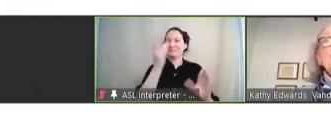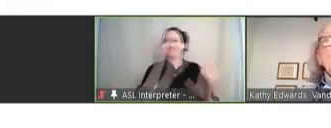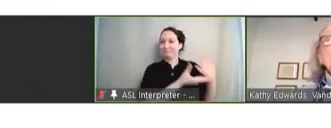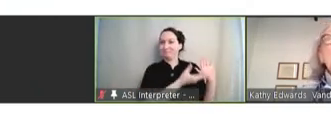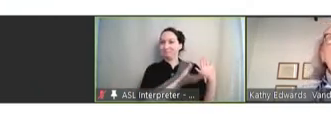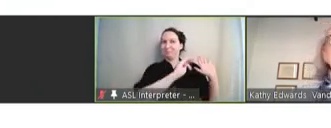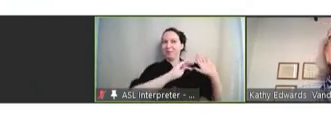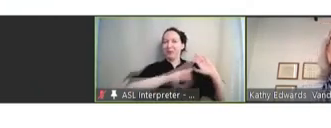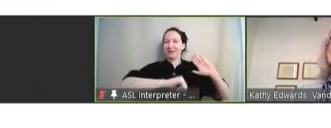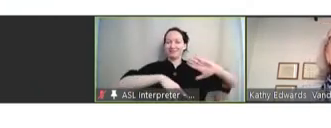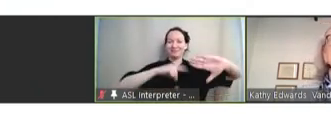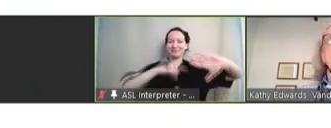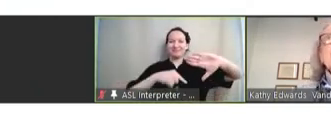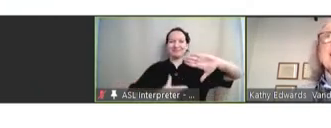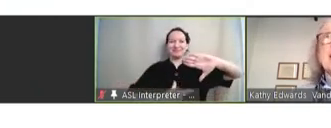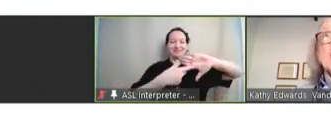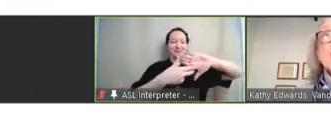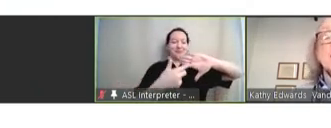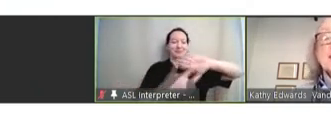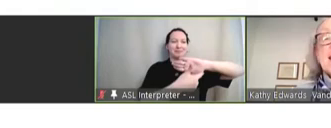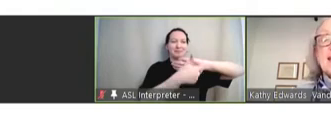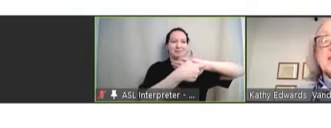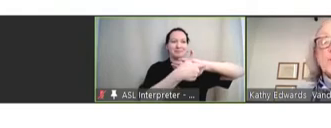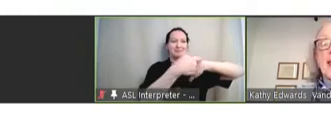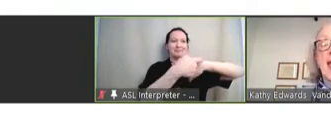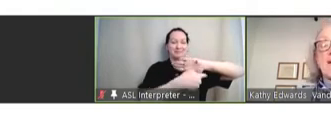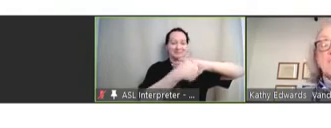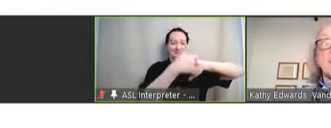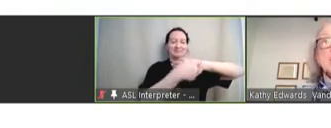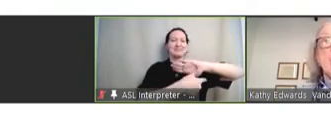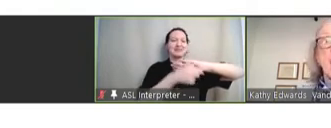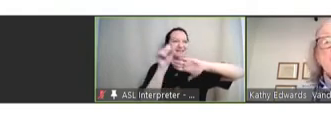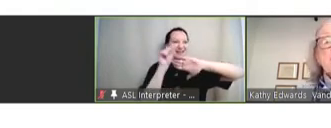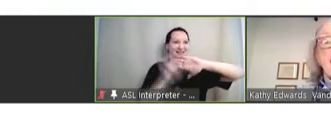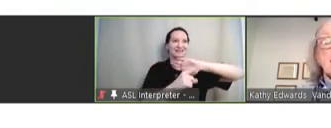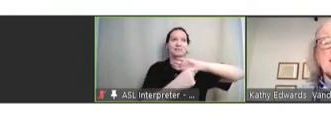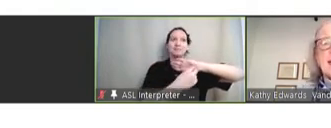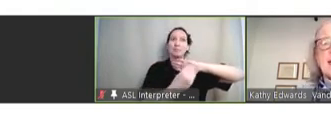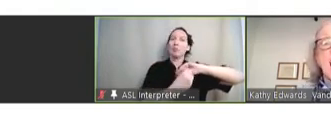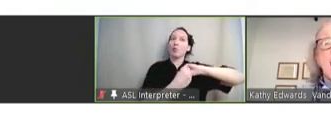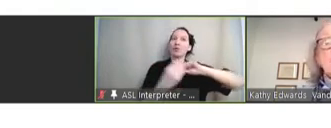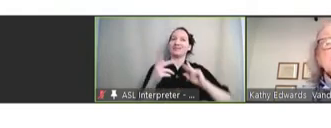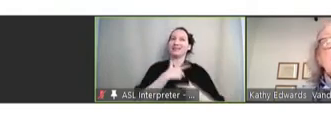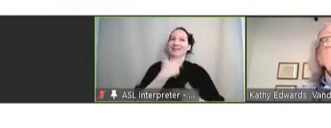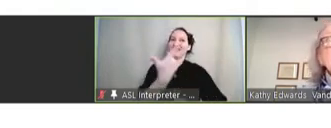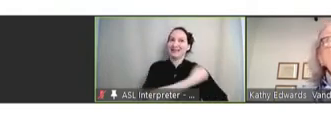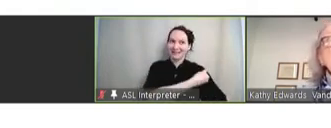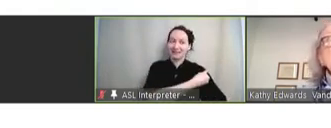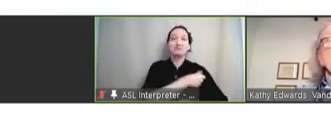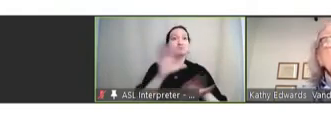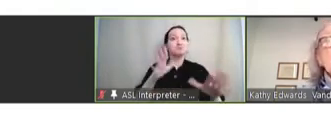northwestern and northeastern states, we have much higher vaccine uptake than we do